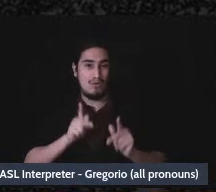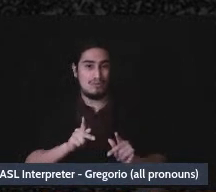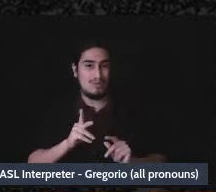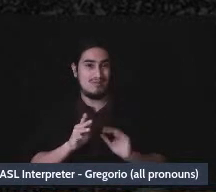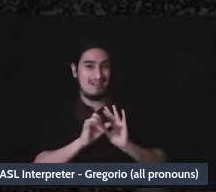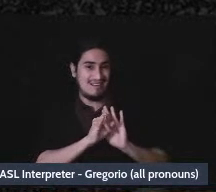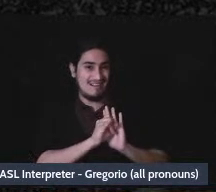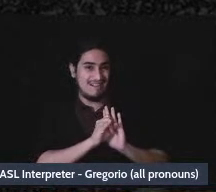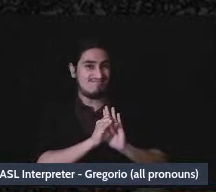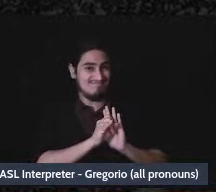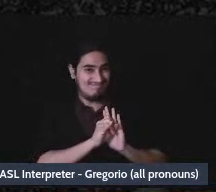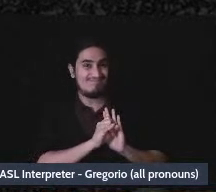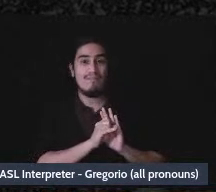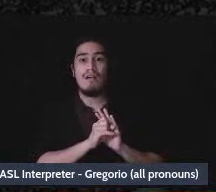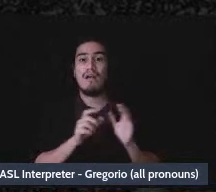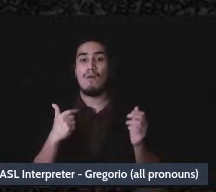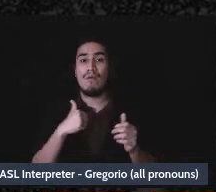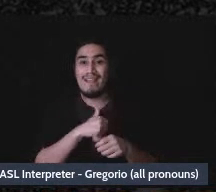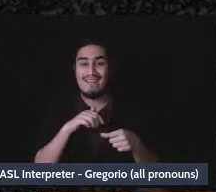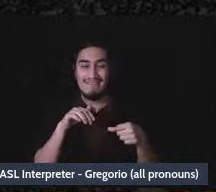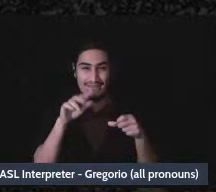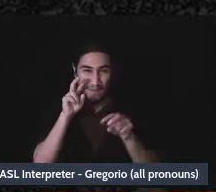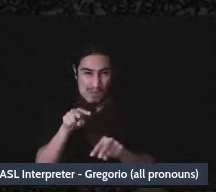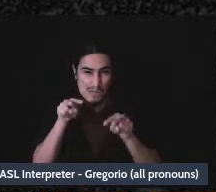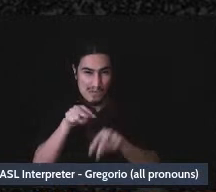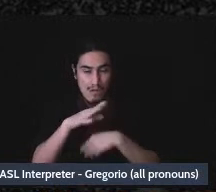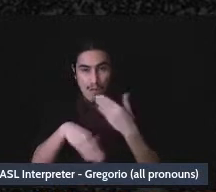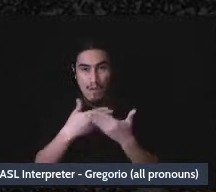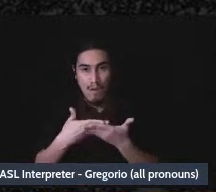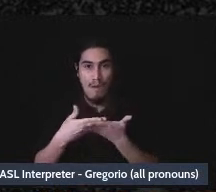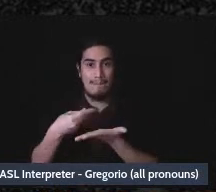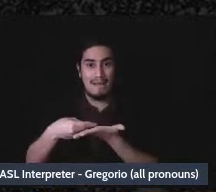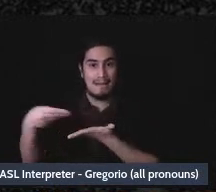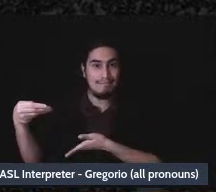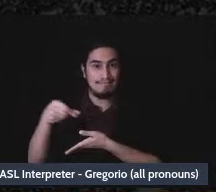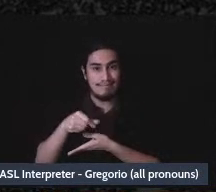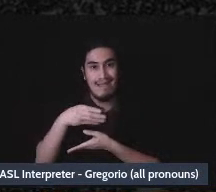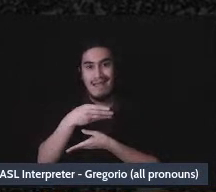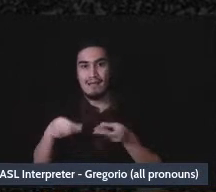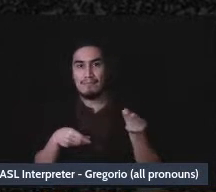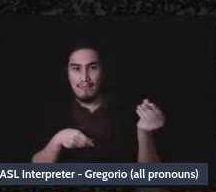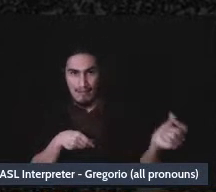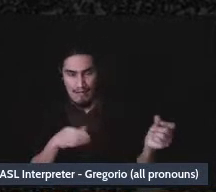we have fully tracked all incoming and outgoing funds, our accountant who co-manages the fund